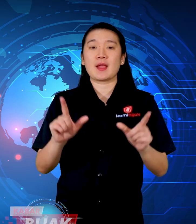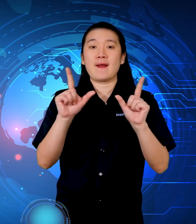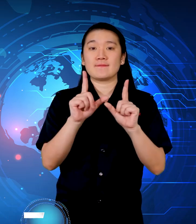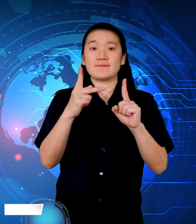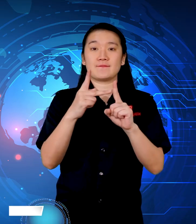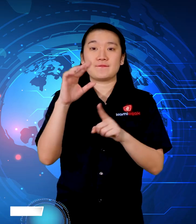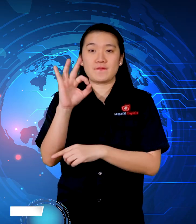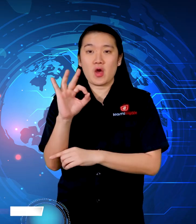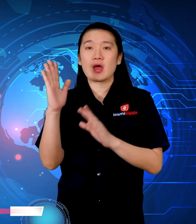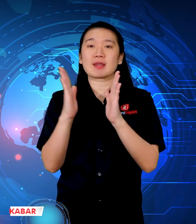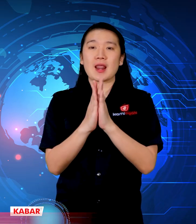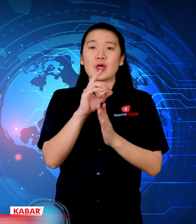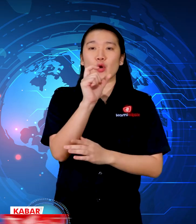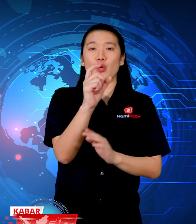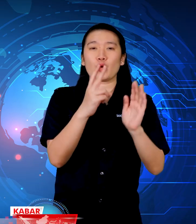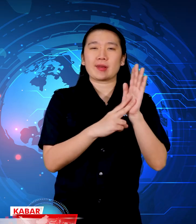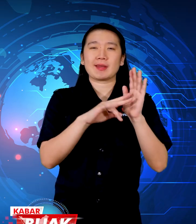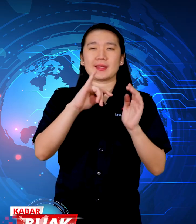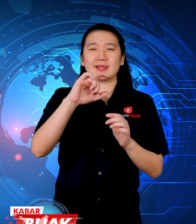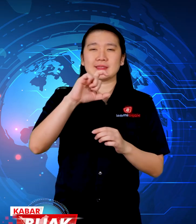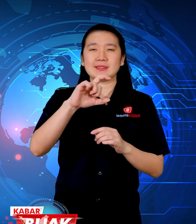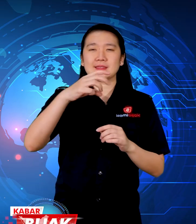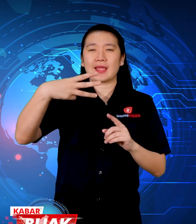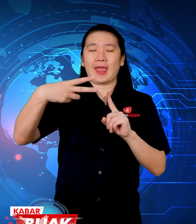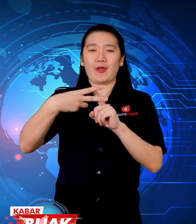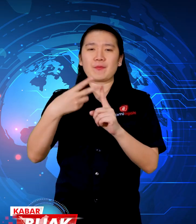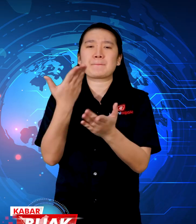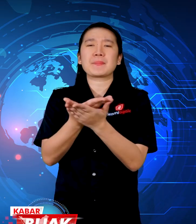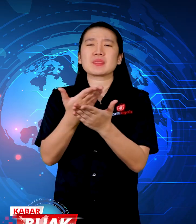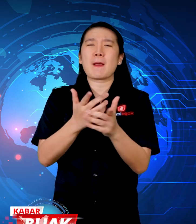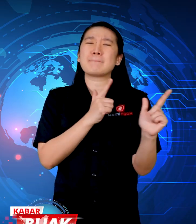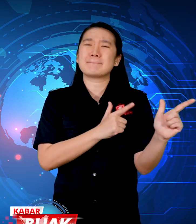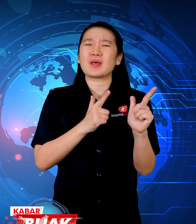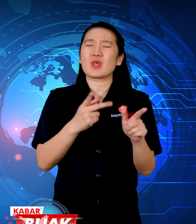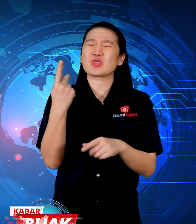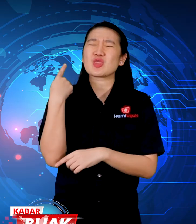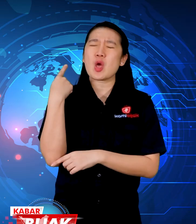WHO and UNICEF have asked for a ceasefire